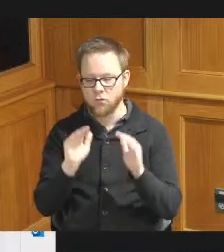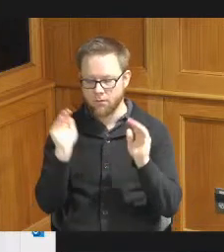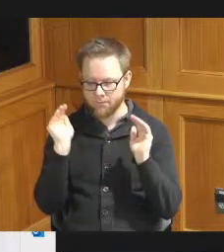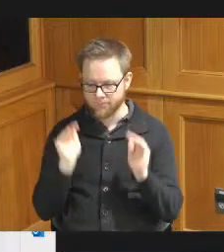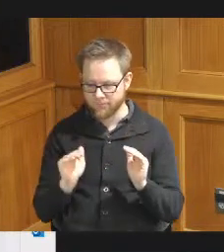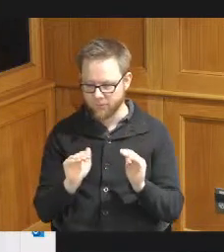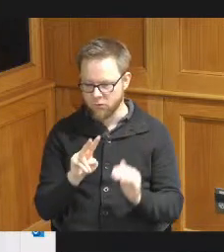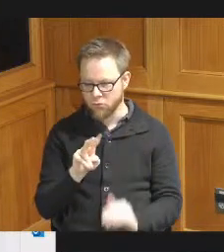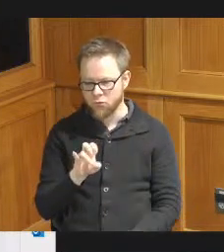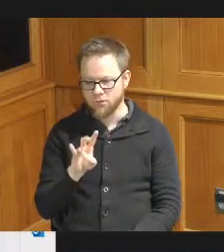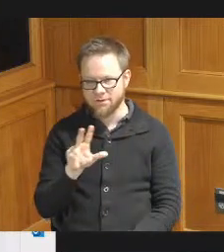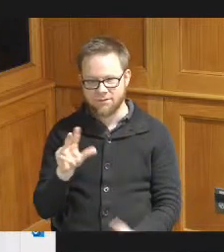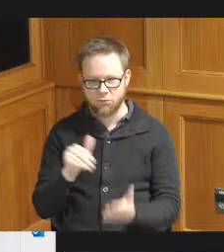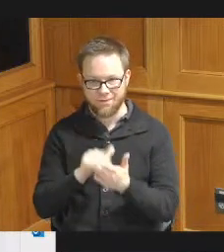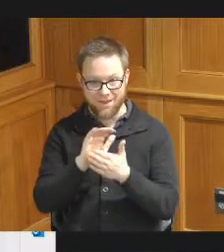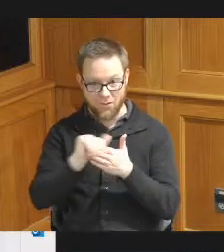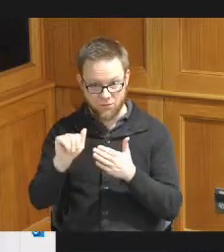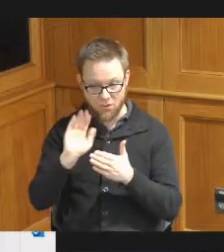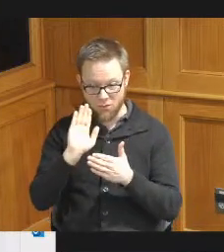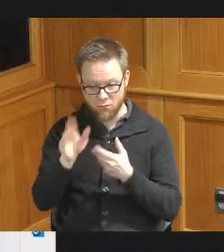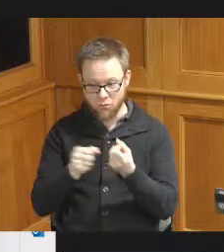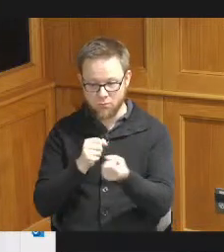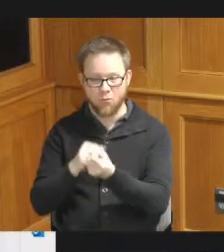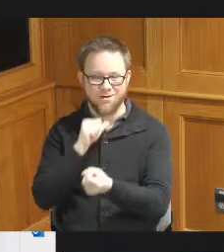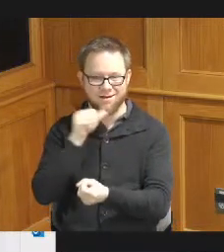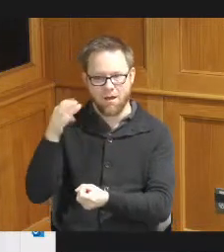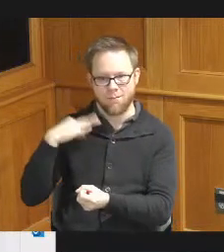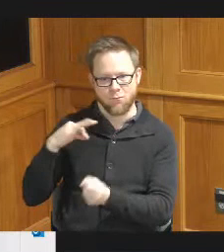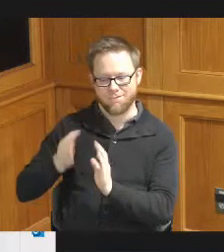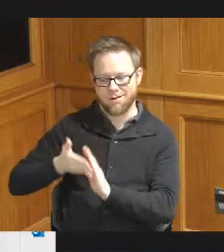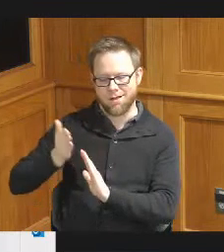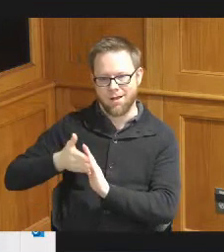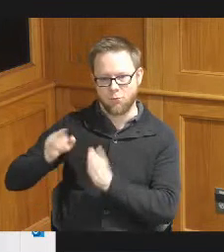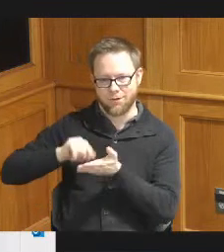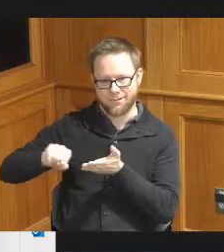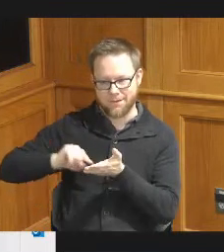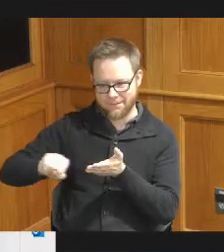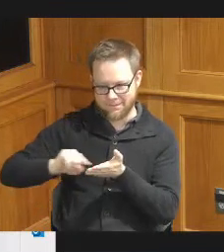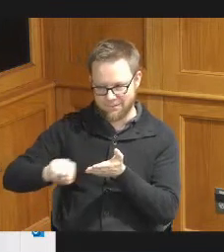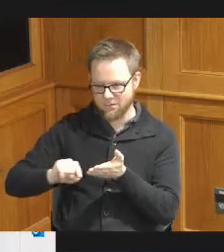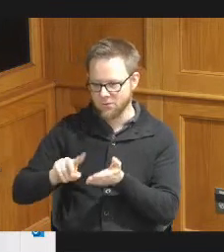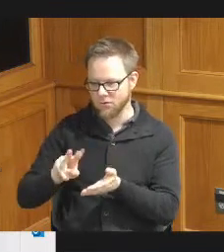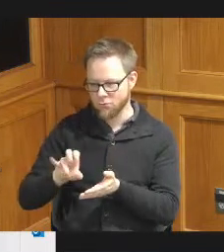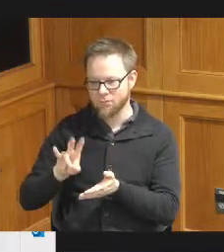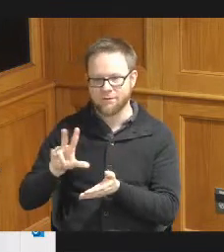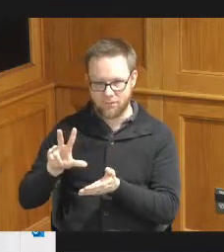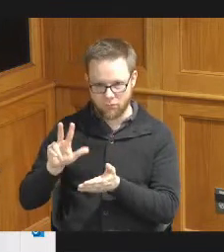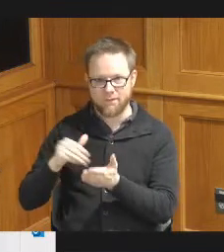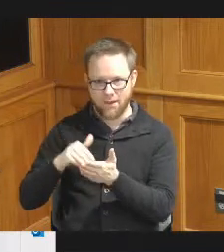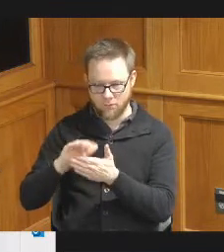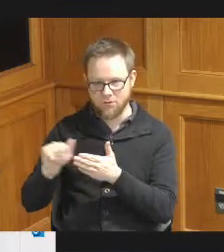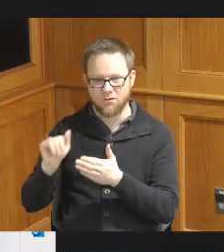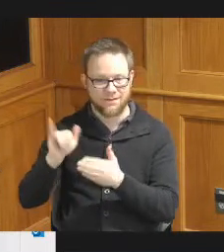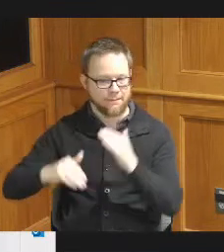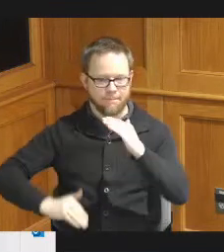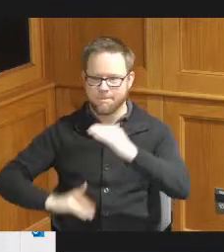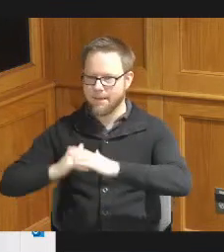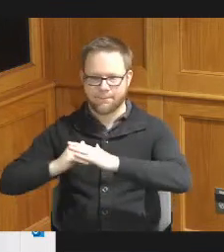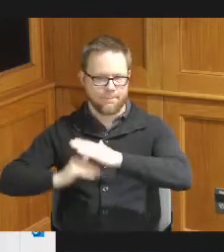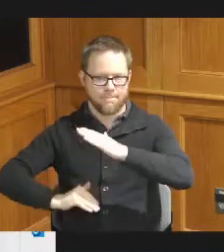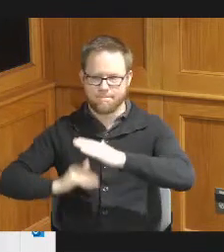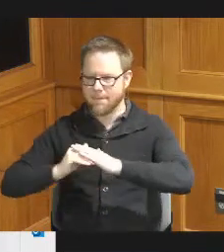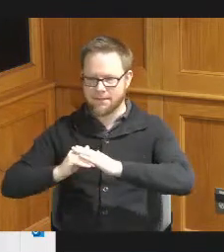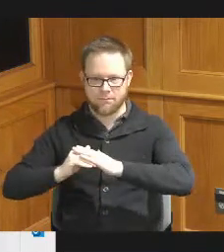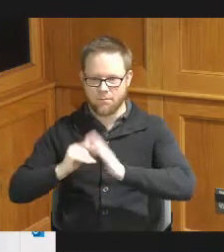273,000 for non-profit operating expenses which is the maximum statutory limit that is allowed to be